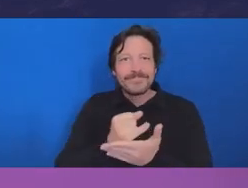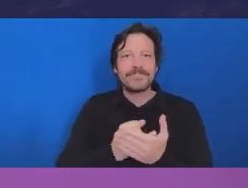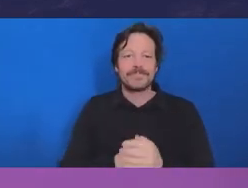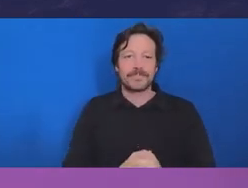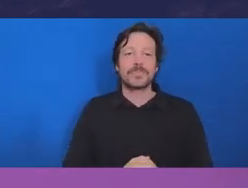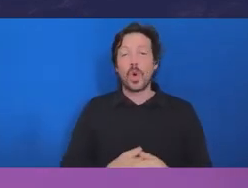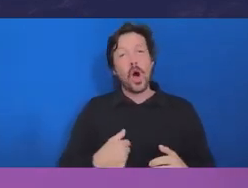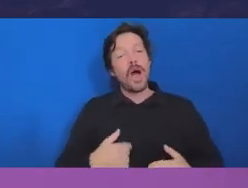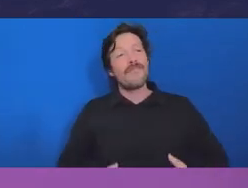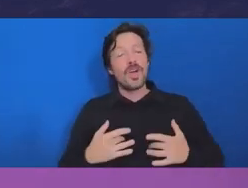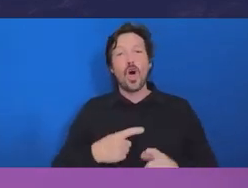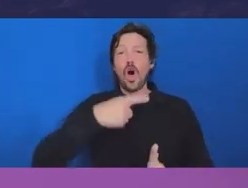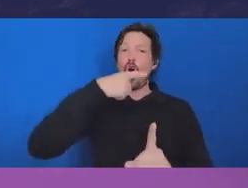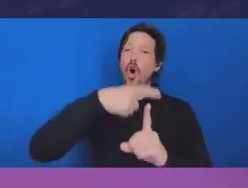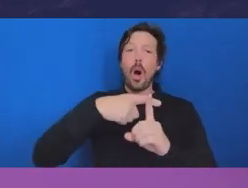I am more optimistic about the